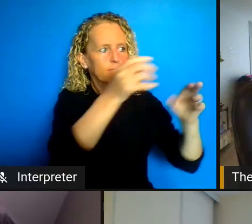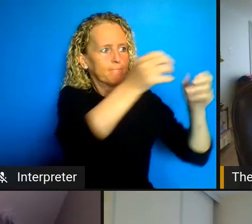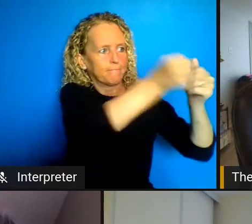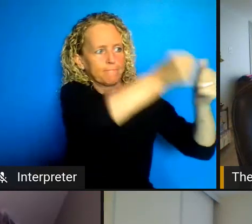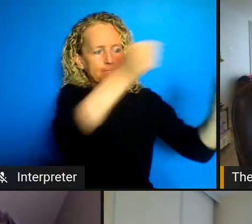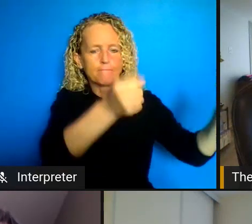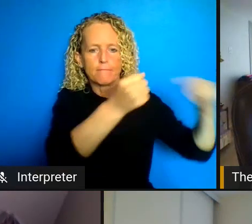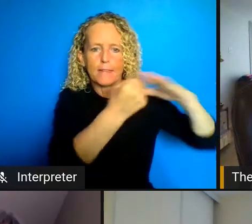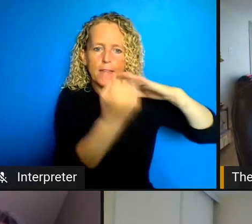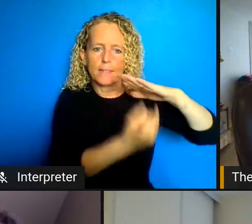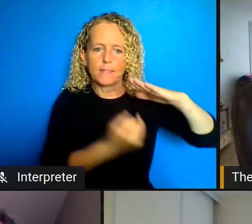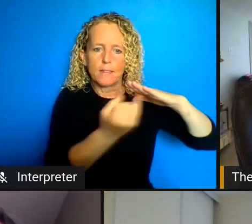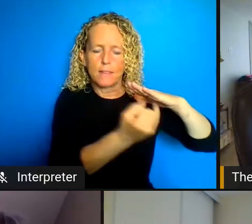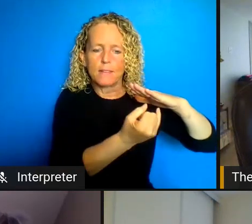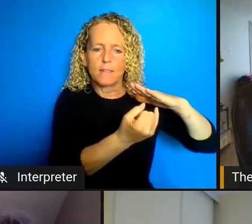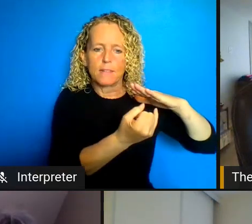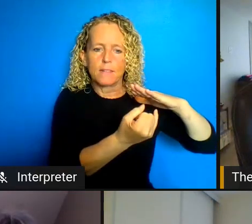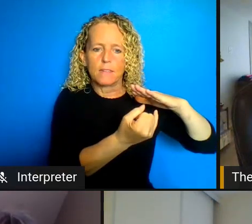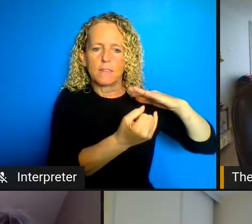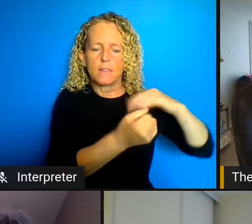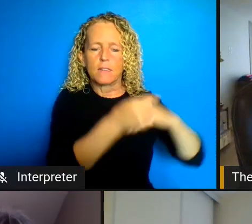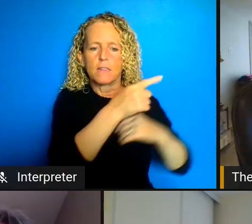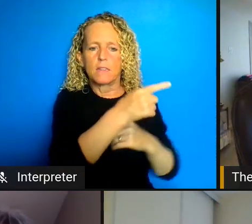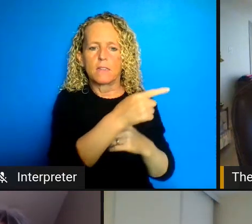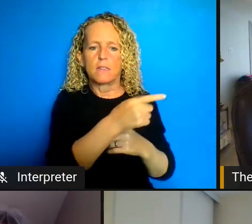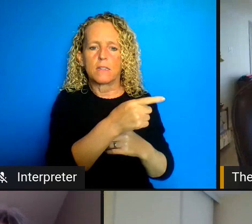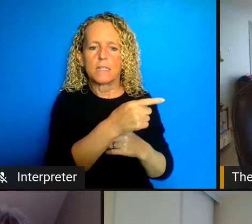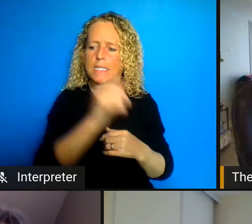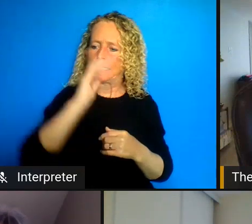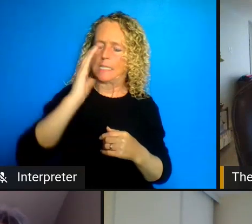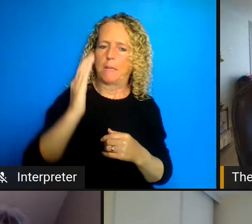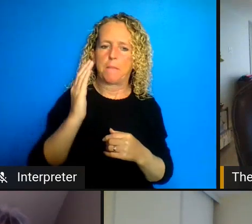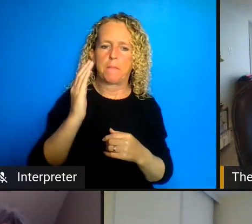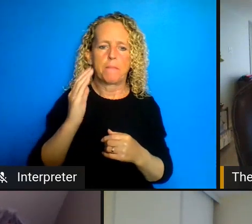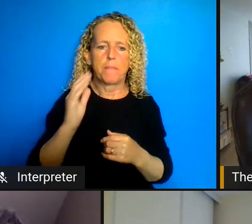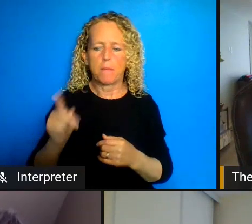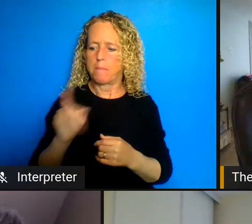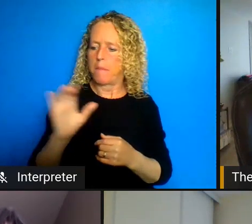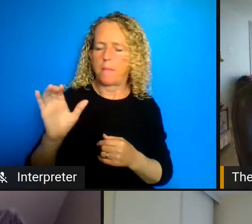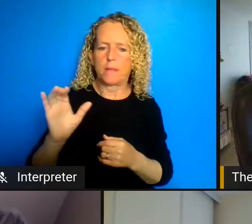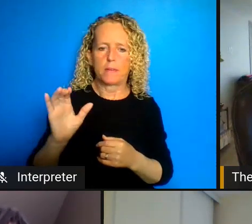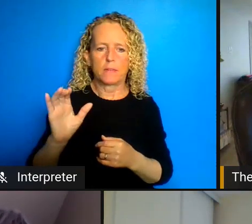public response a turn in public sentiment around criminalized and